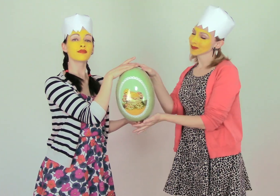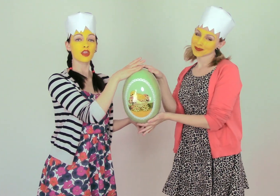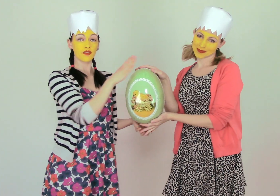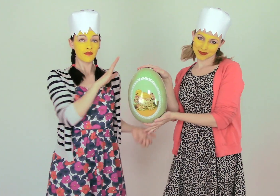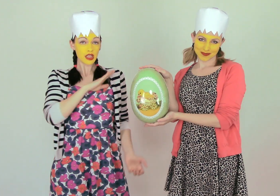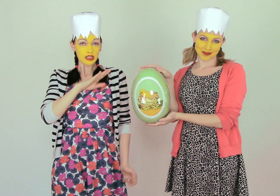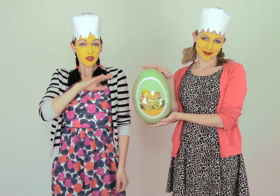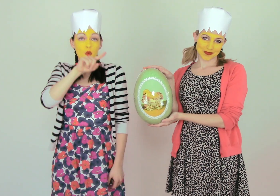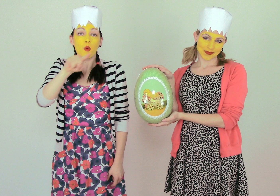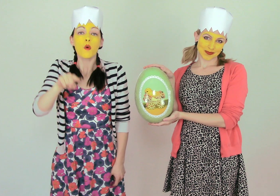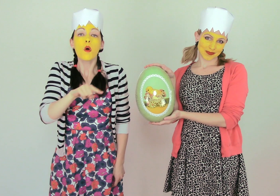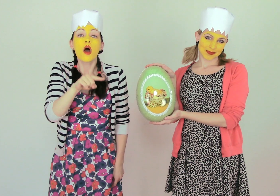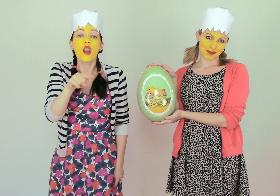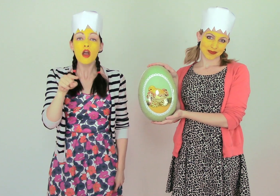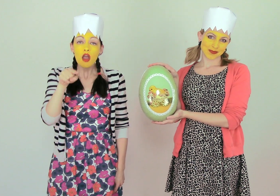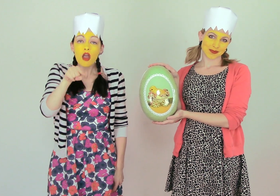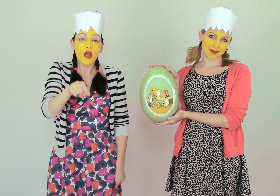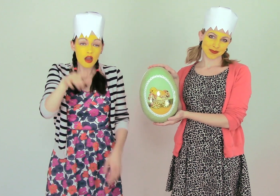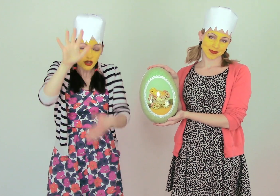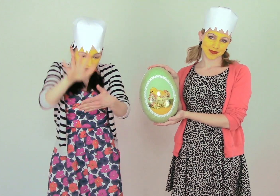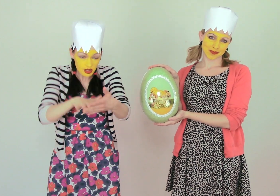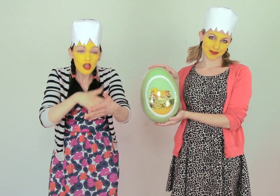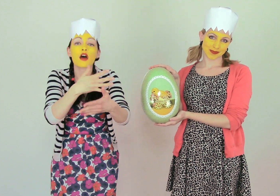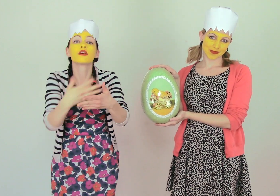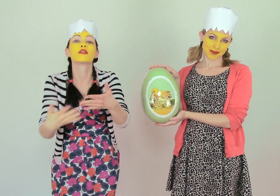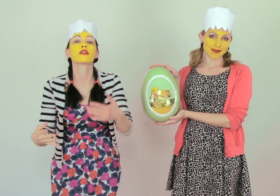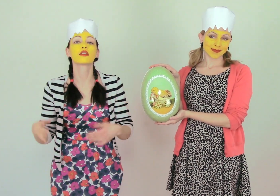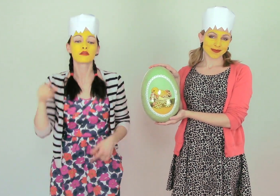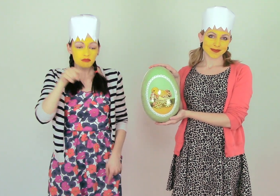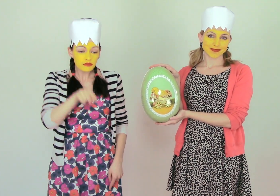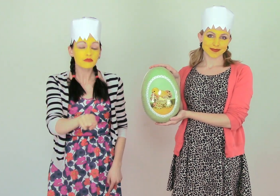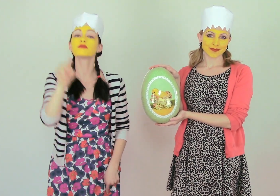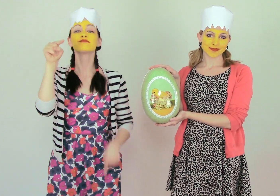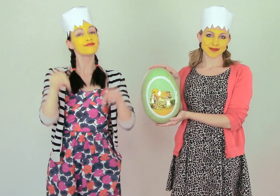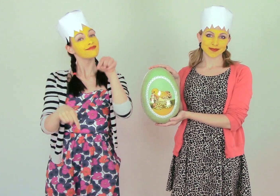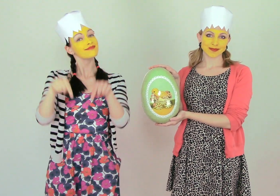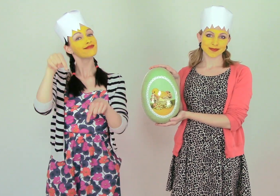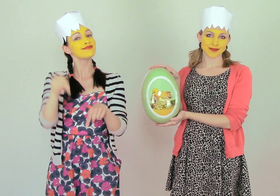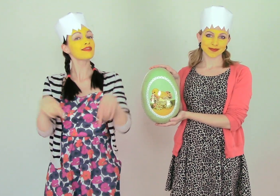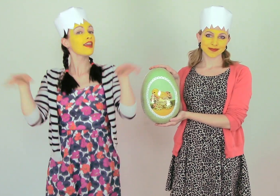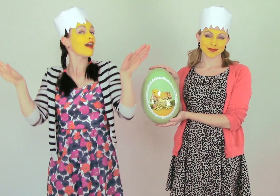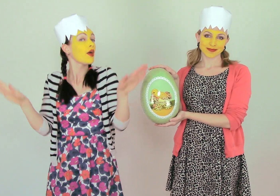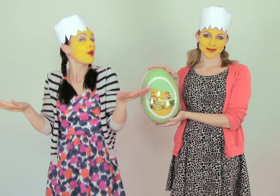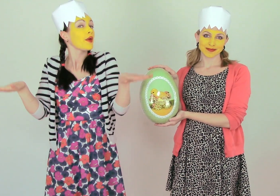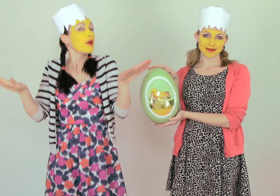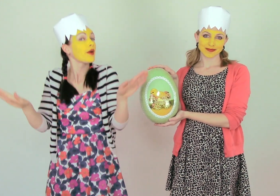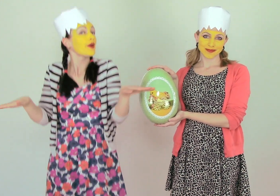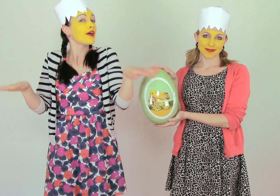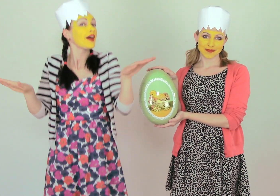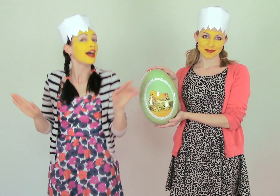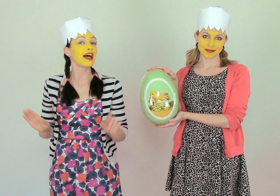There was a hole in the chicken wire where he tripped with light footsteps.